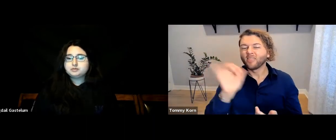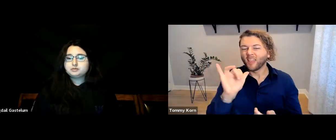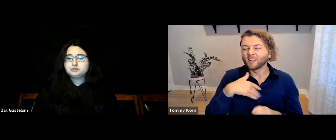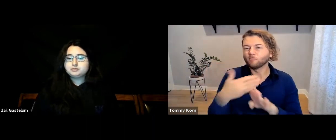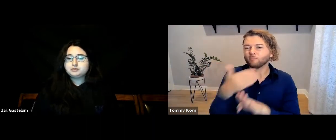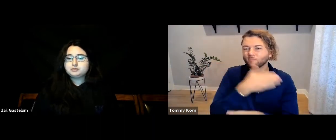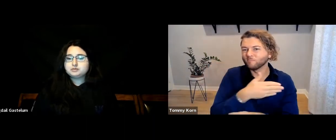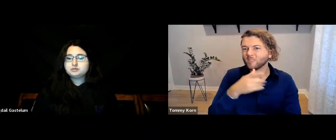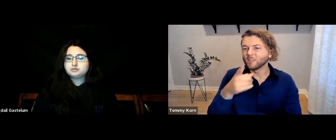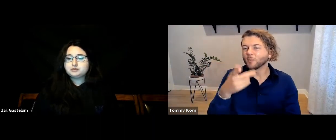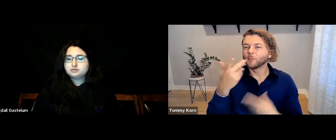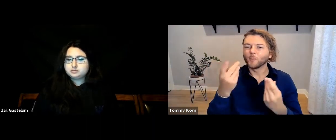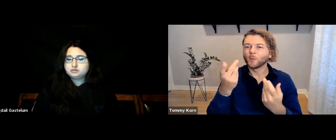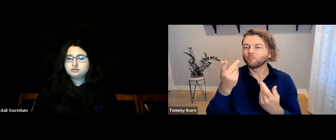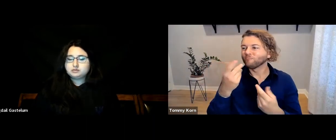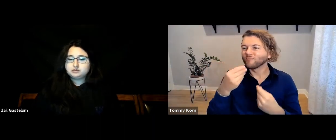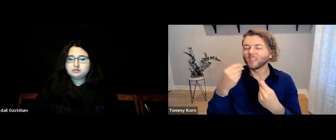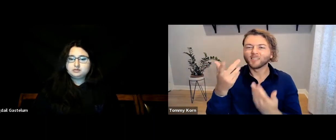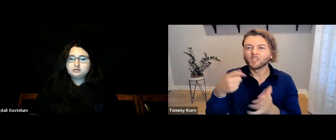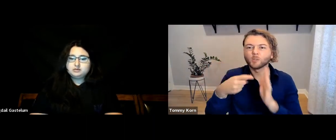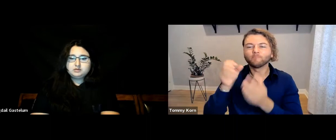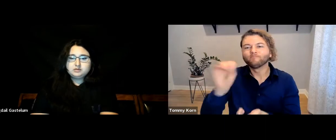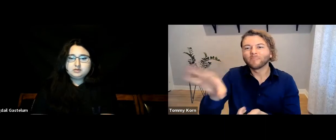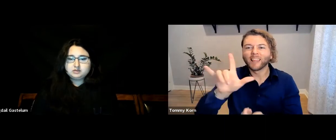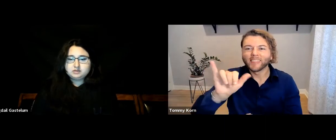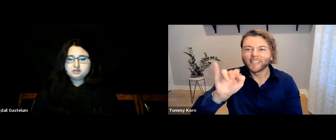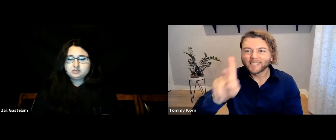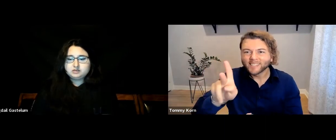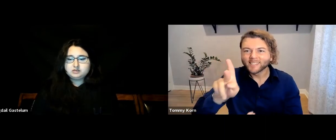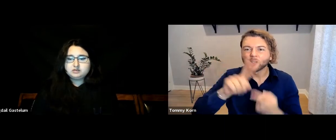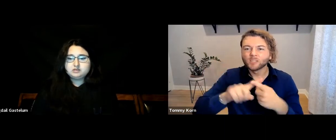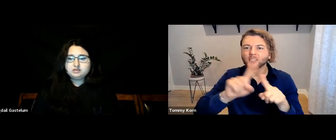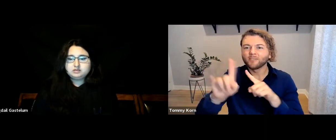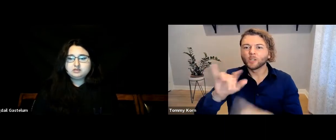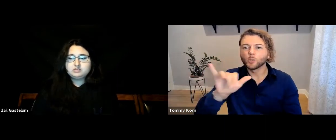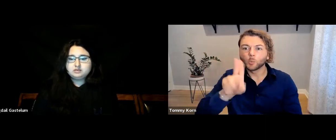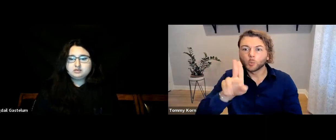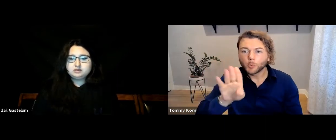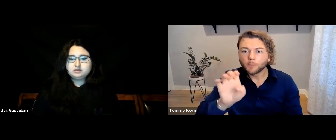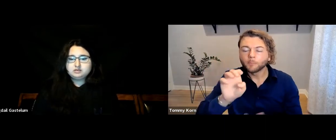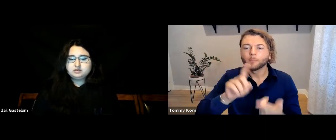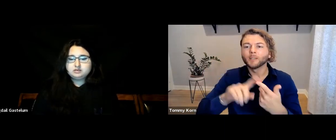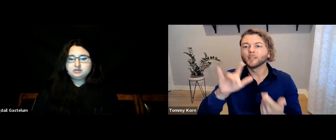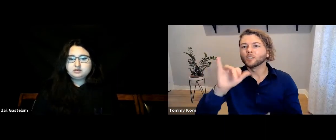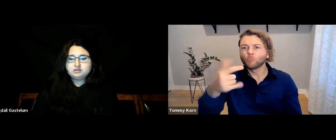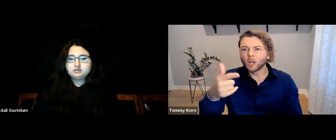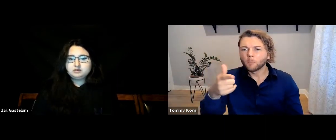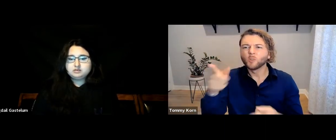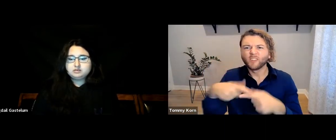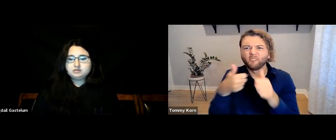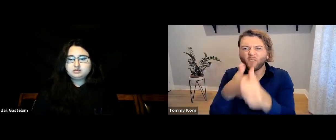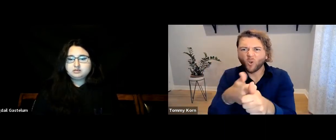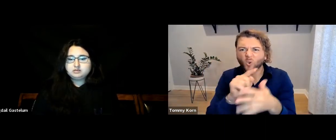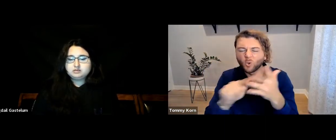Like before, you can check out all the things that are available on YouTube and Instagram,